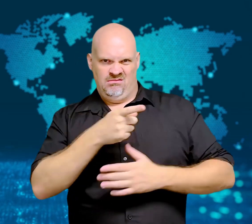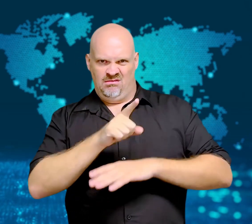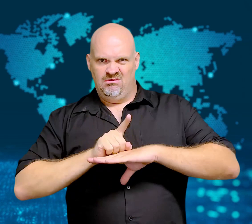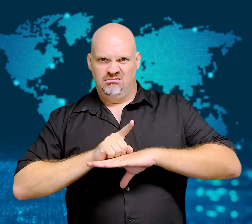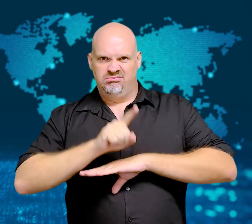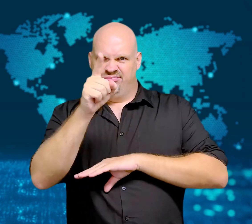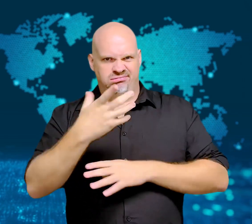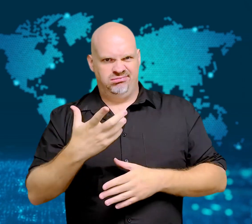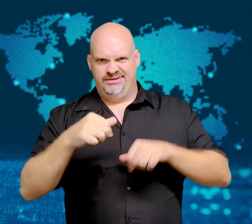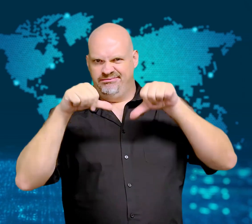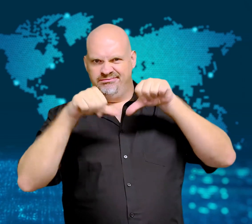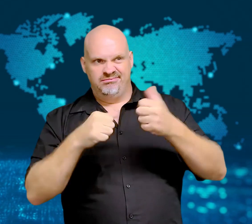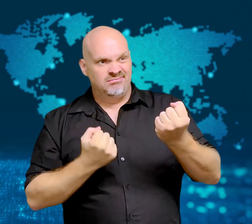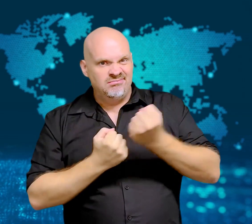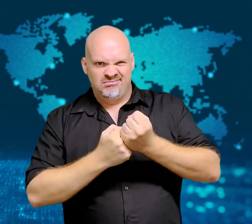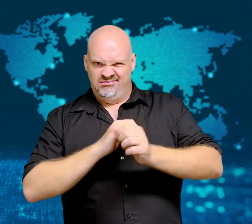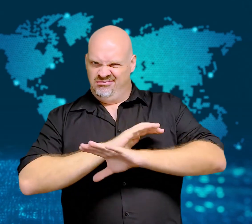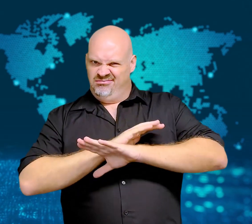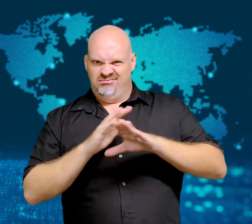in the area.